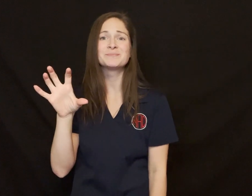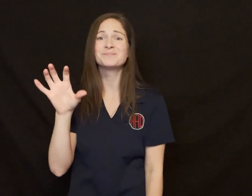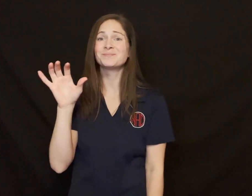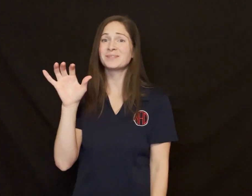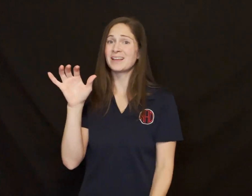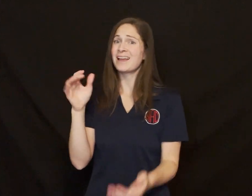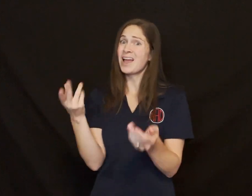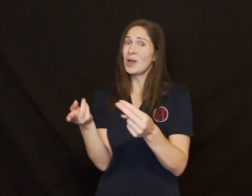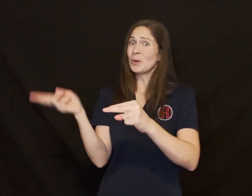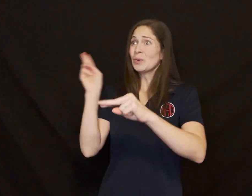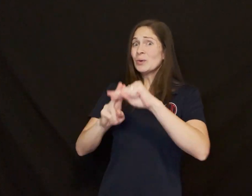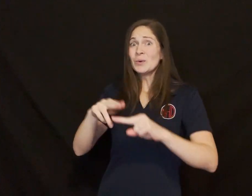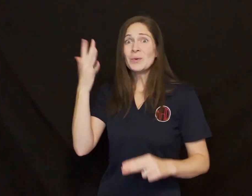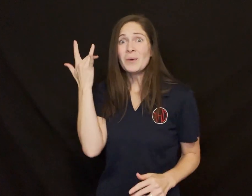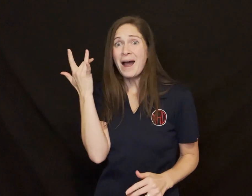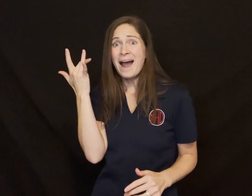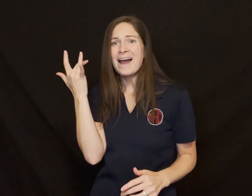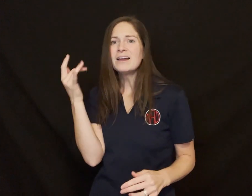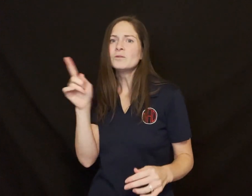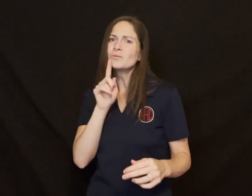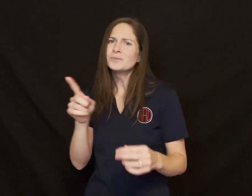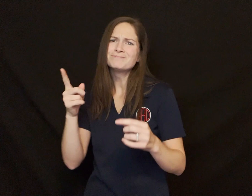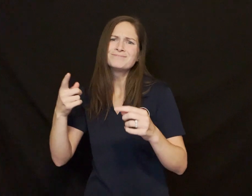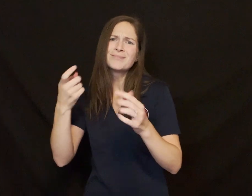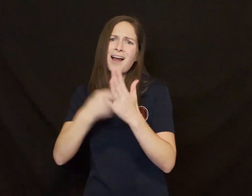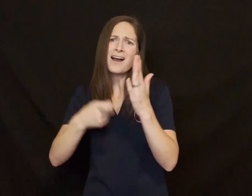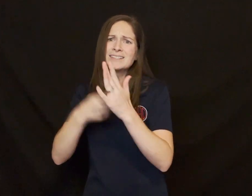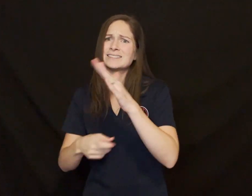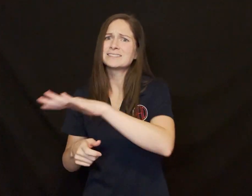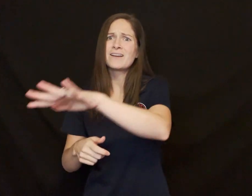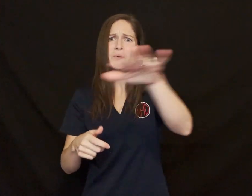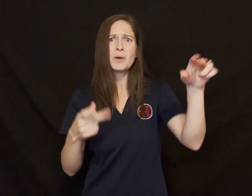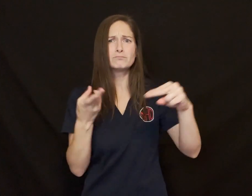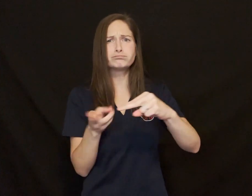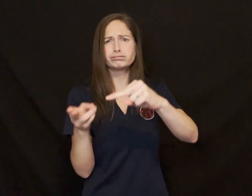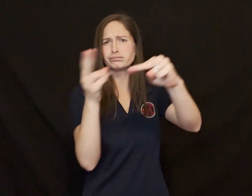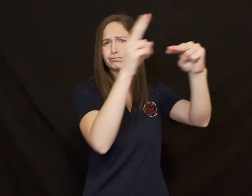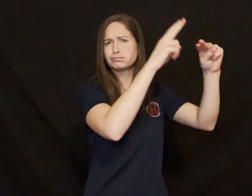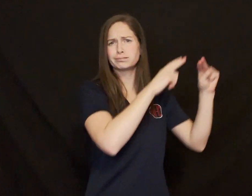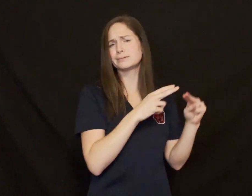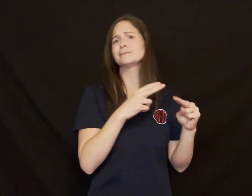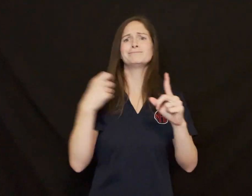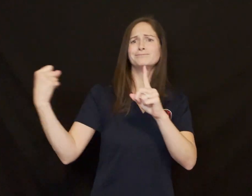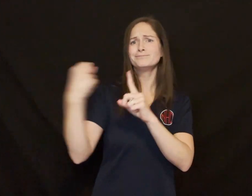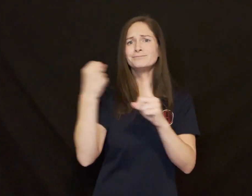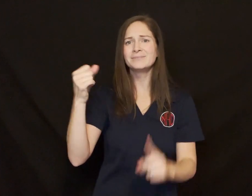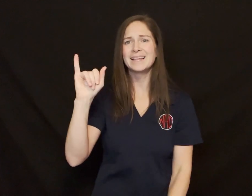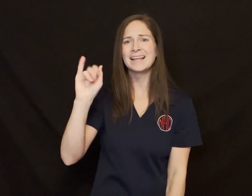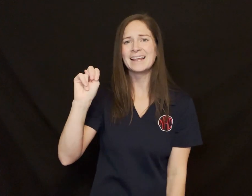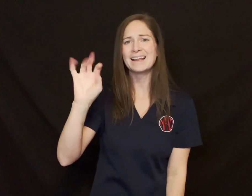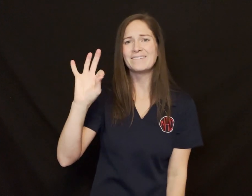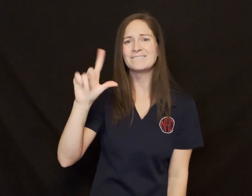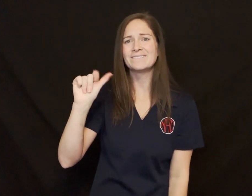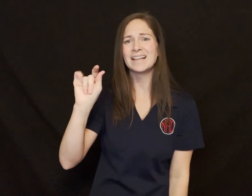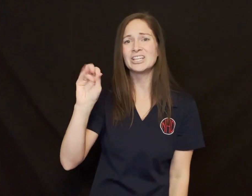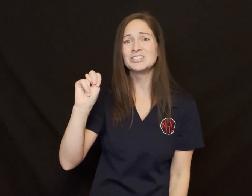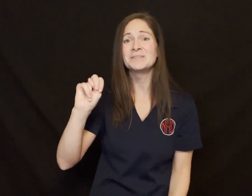This increase was necessary because of rising costs due to inflation.